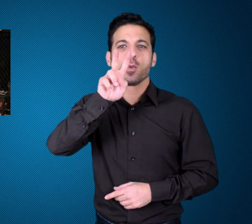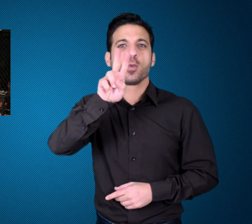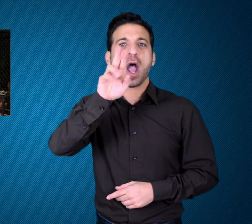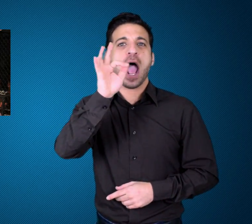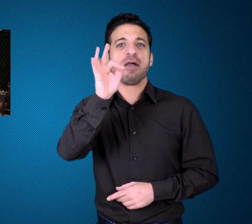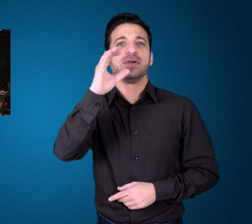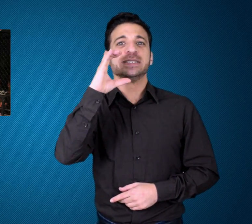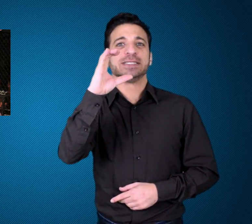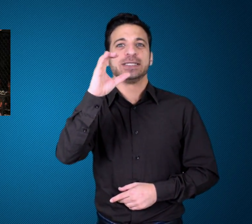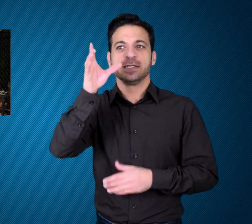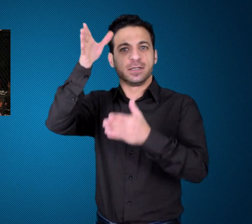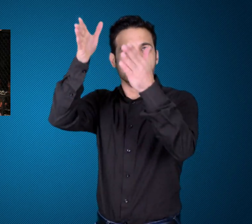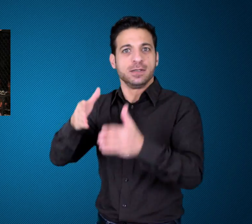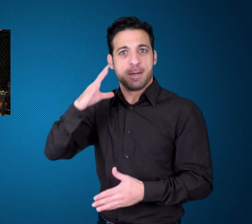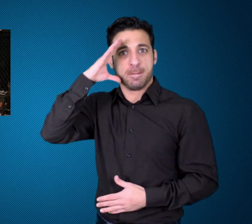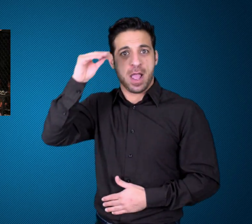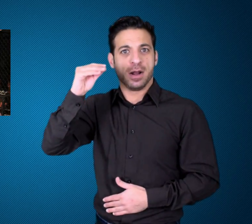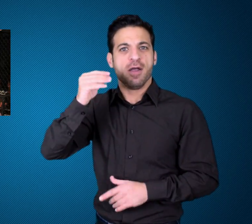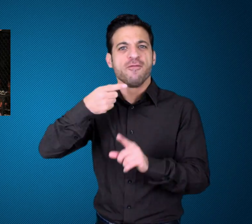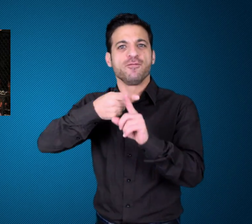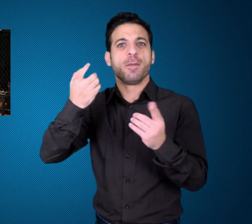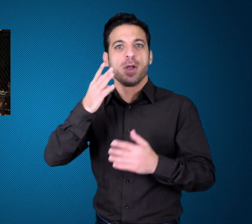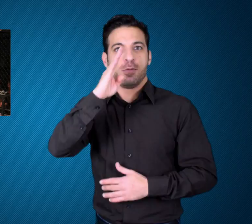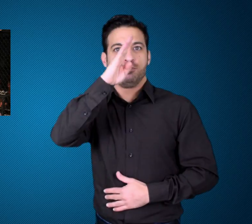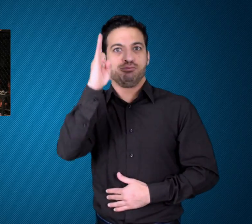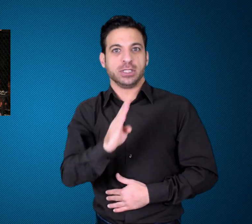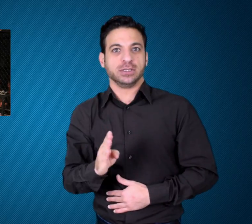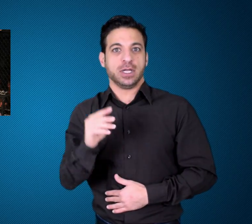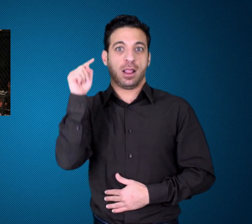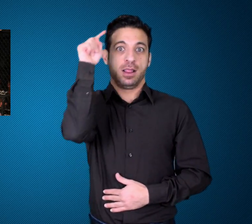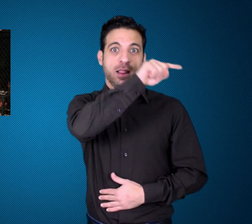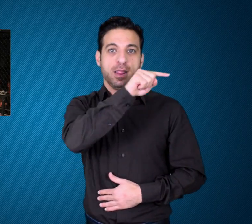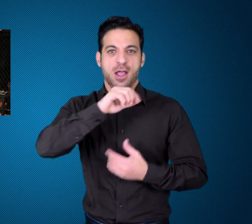veteran by knockout during competition